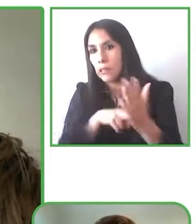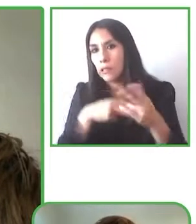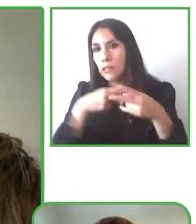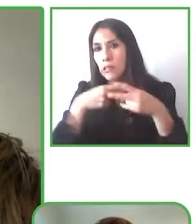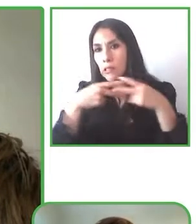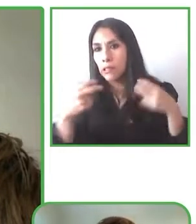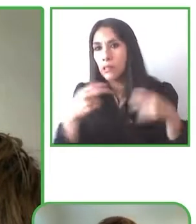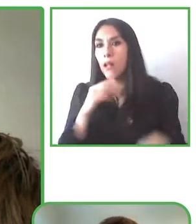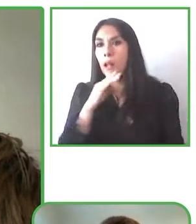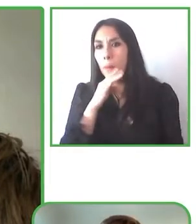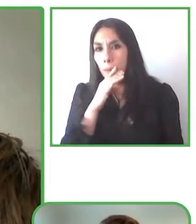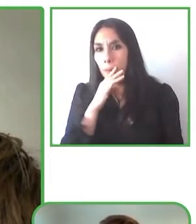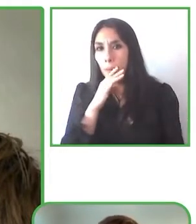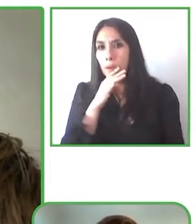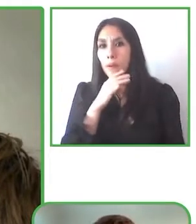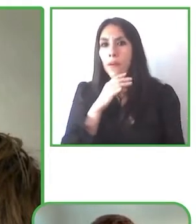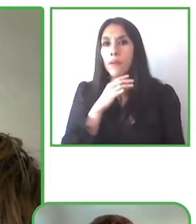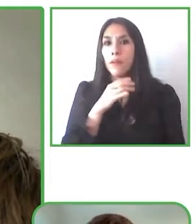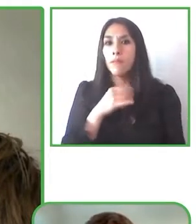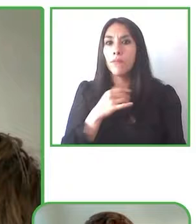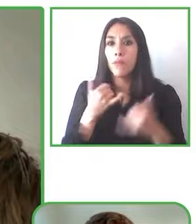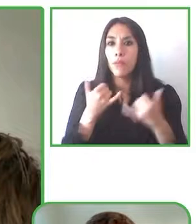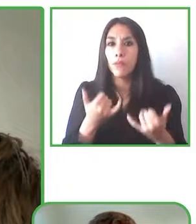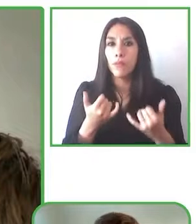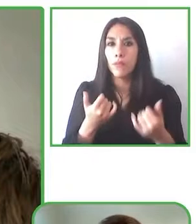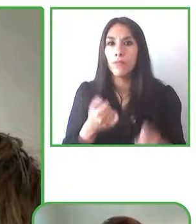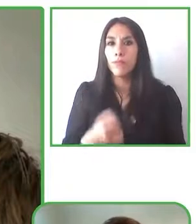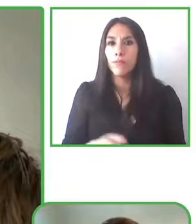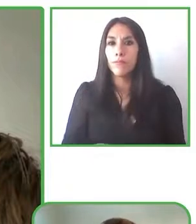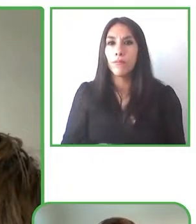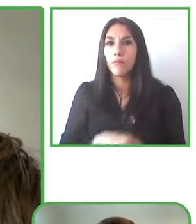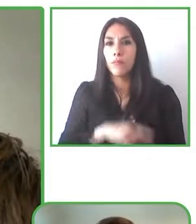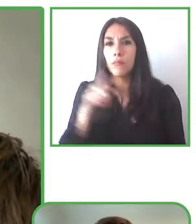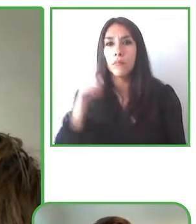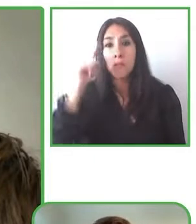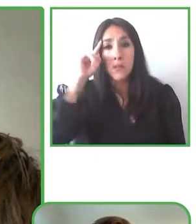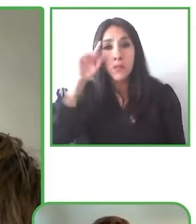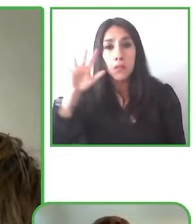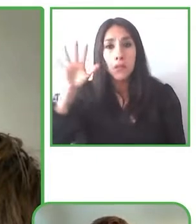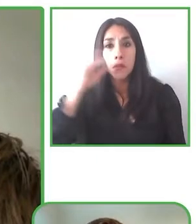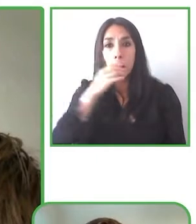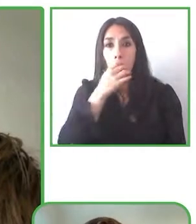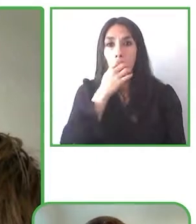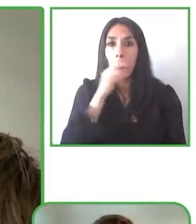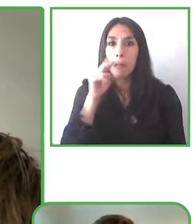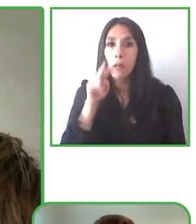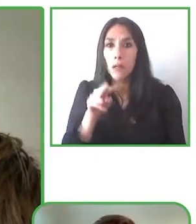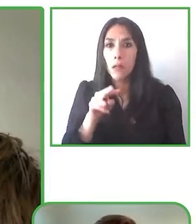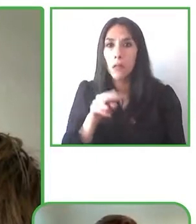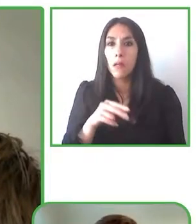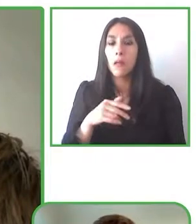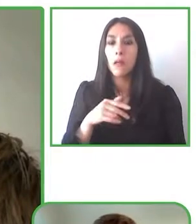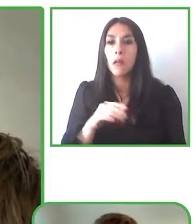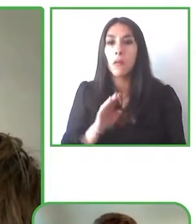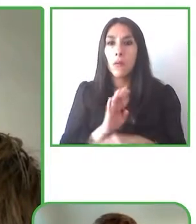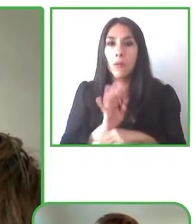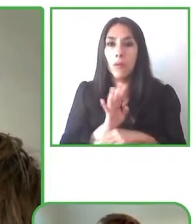with your mom's voice in the background for almost three hours that gets quite annoying, so we ended up not watching that as many movies as we